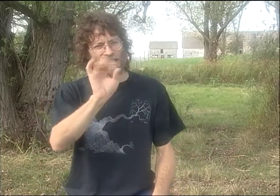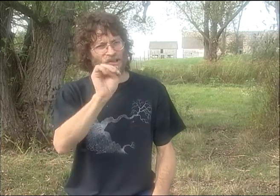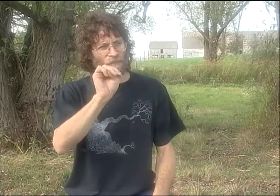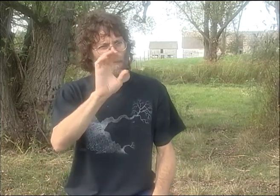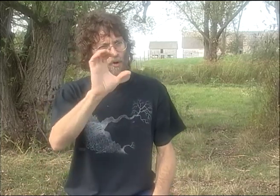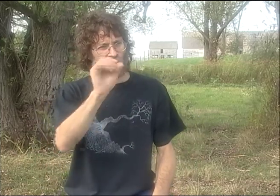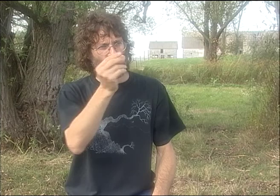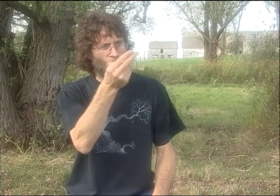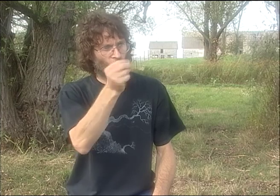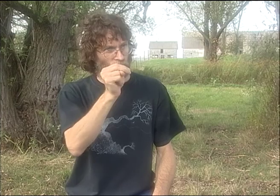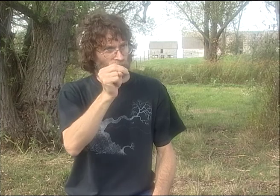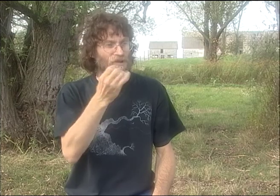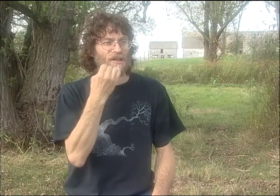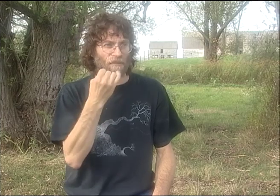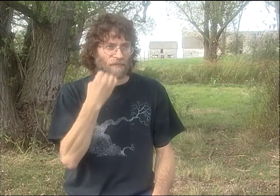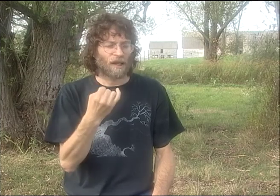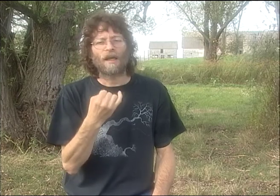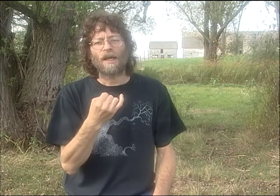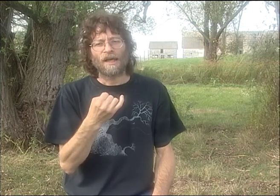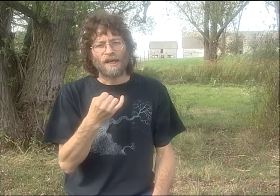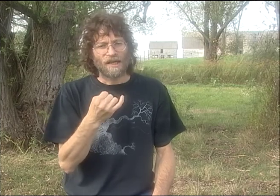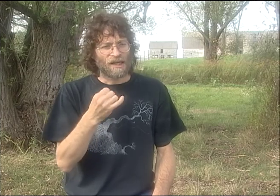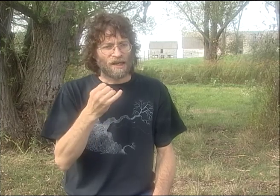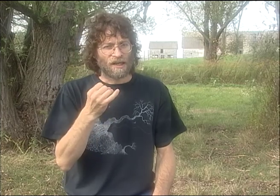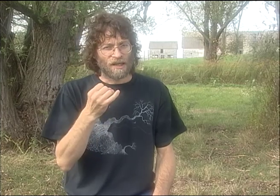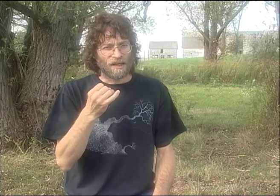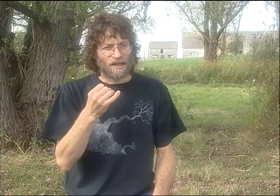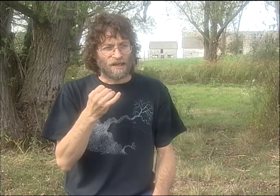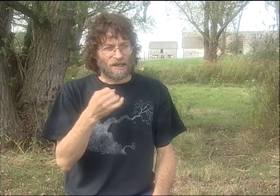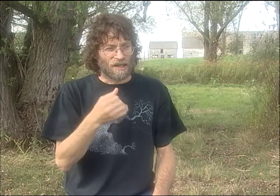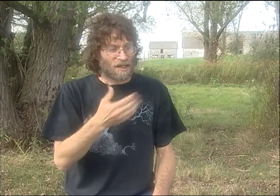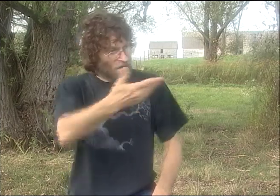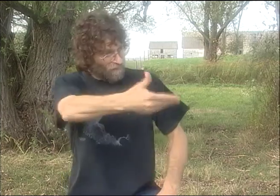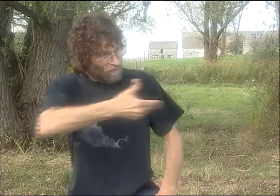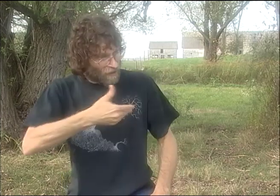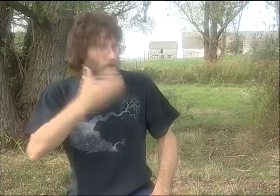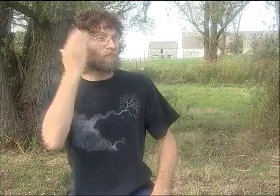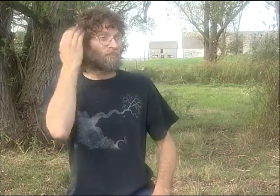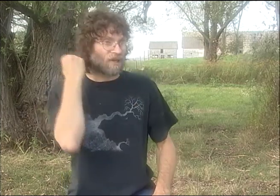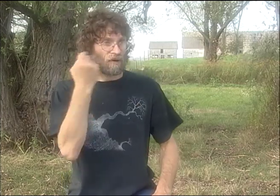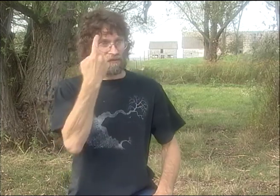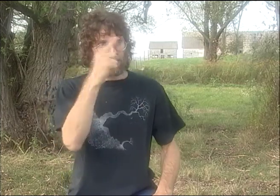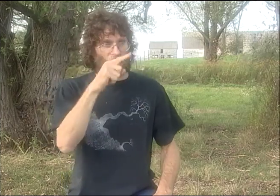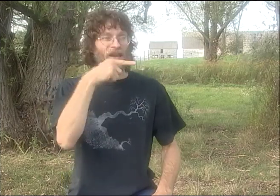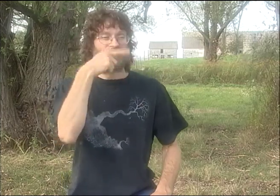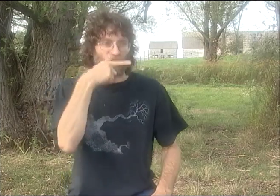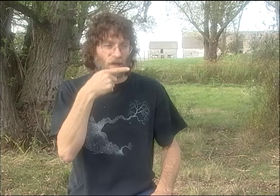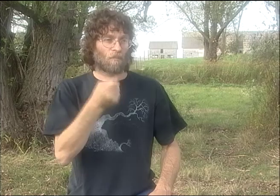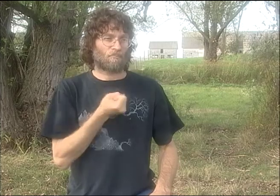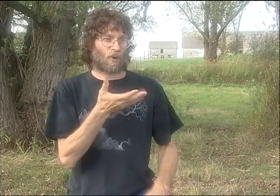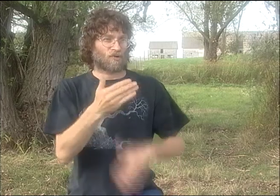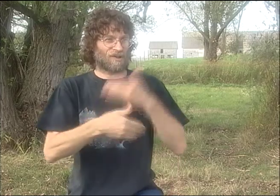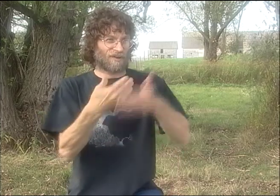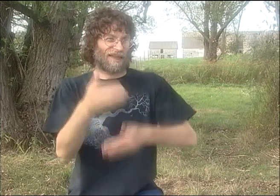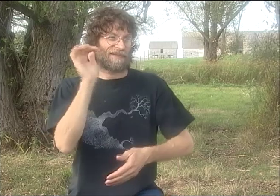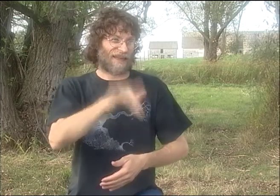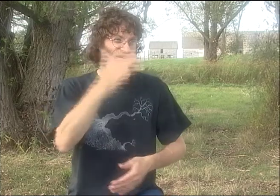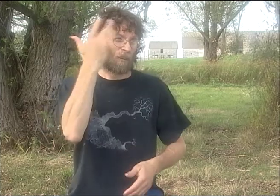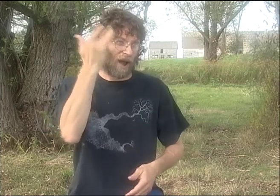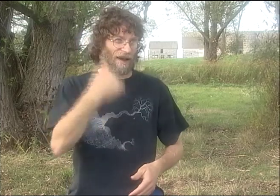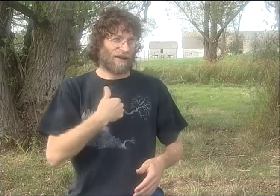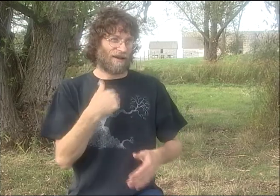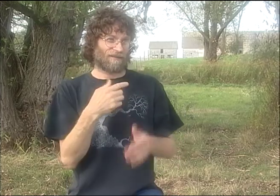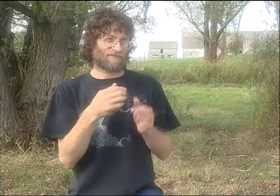REALLY WHAT HAPPENED WAS JIM COHN INVITED PETER